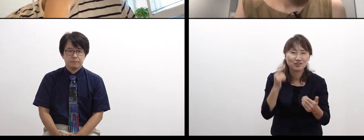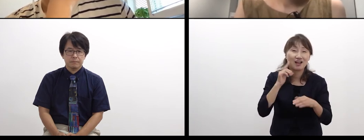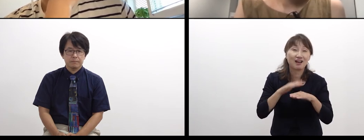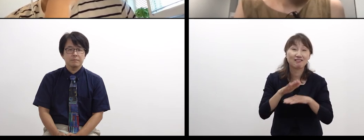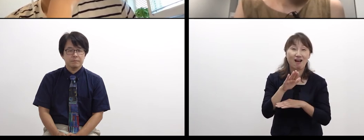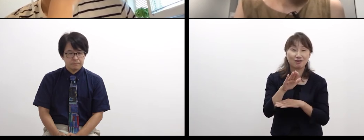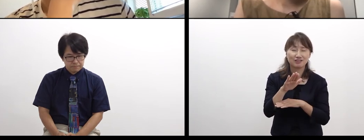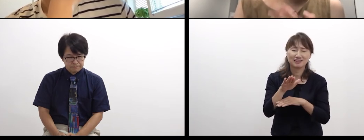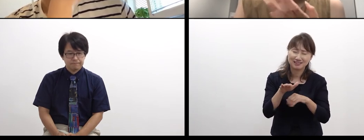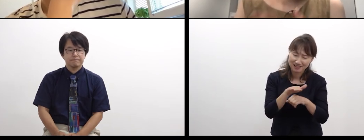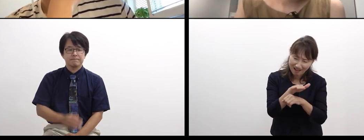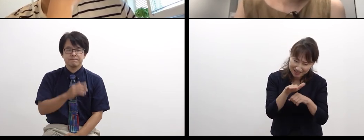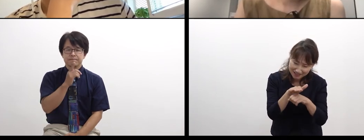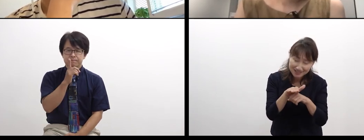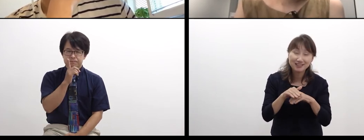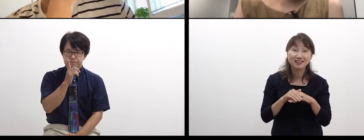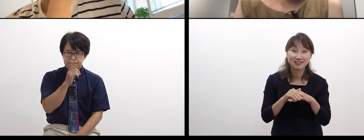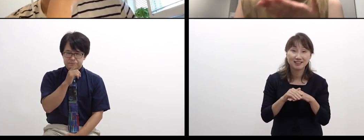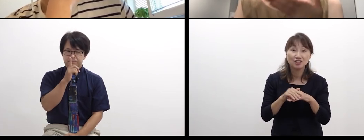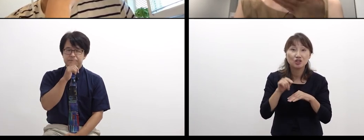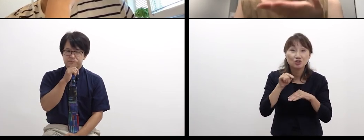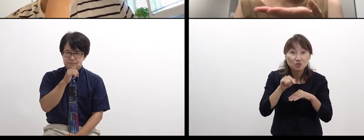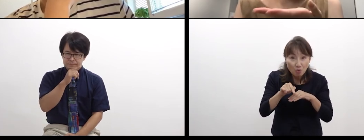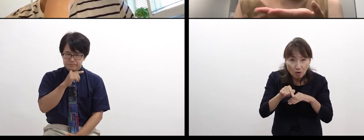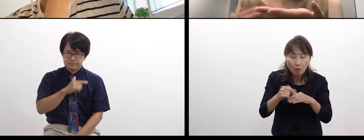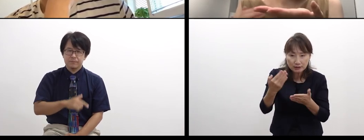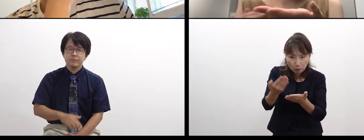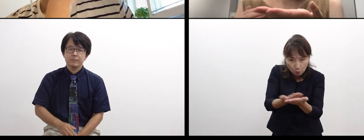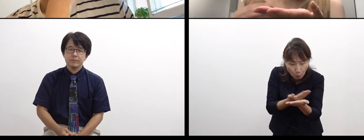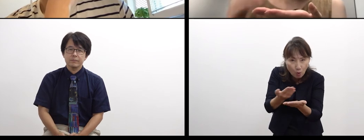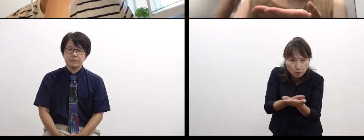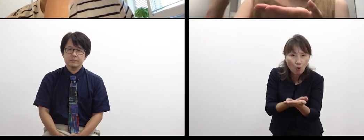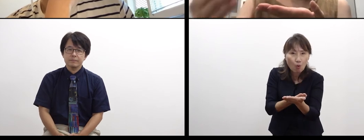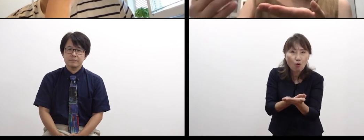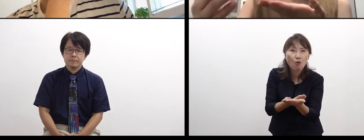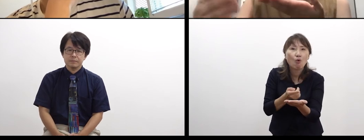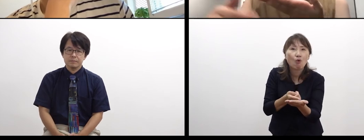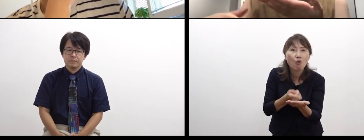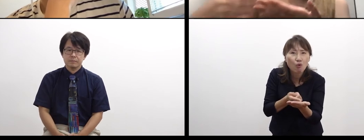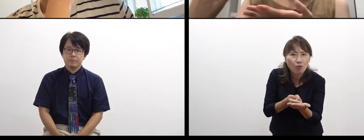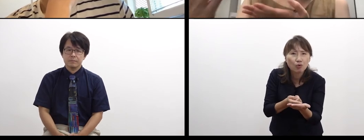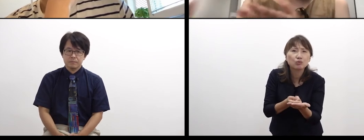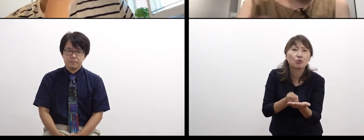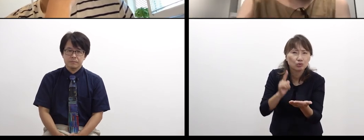I think you can move on to the next step only after the process of passing it down.